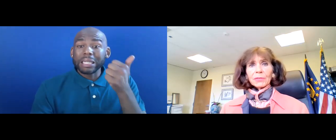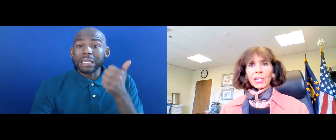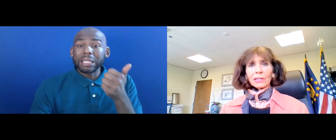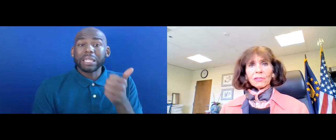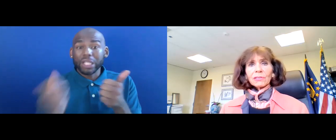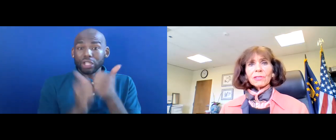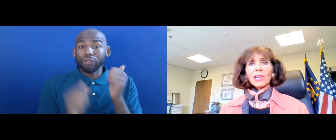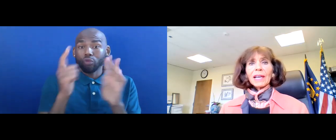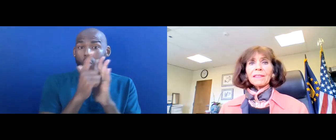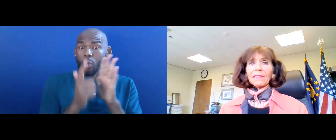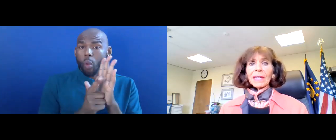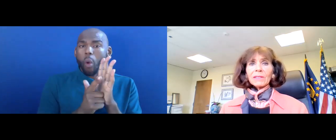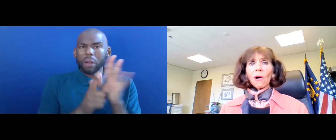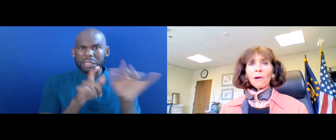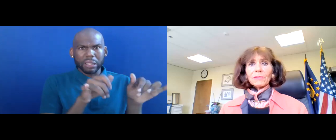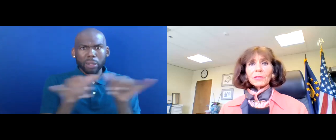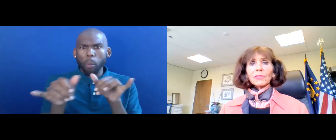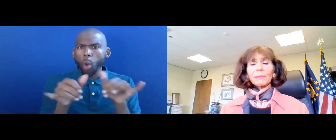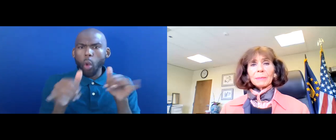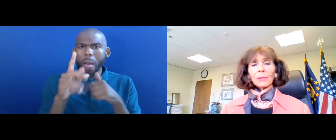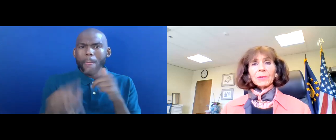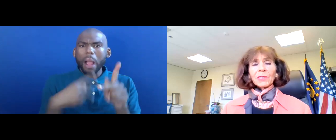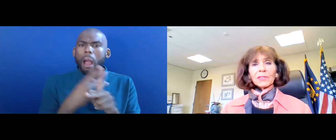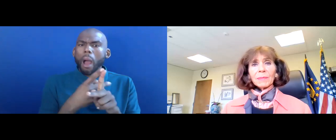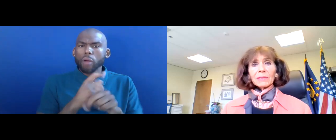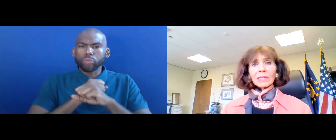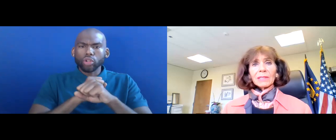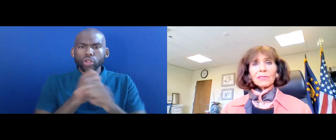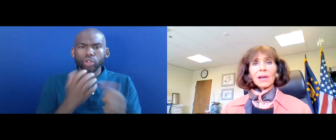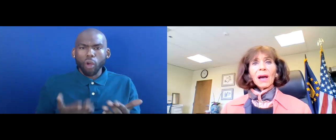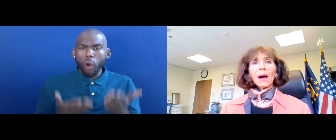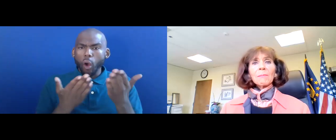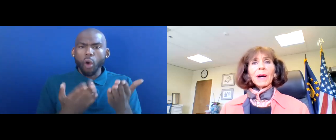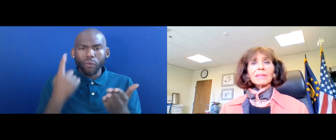PROTECTIONS THAT THEY OFFER TO PEOPLE WITH DISABILITIES.